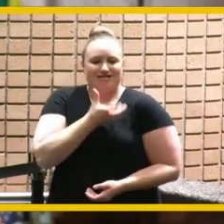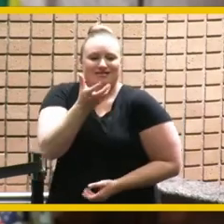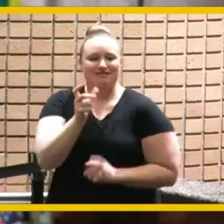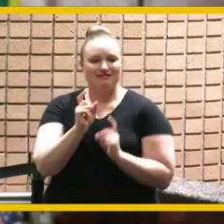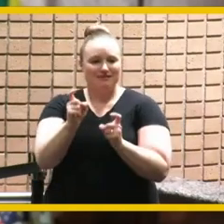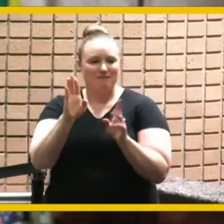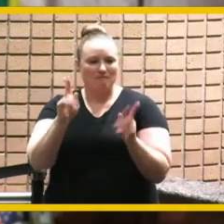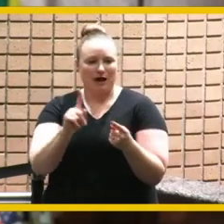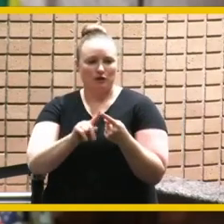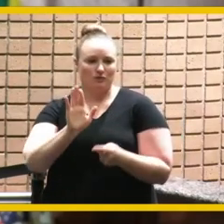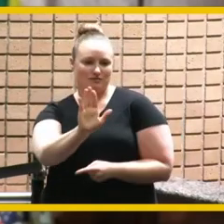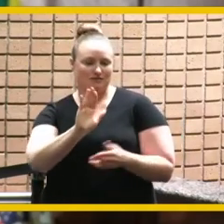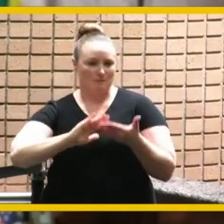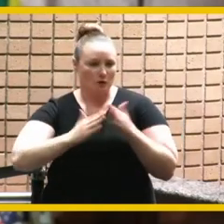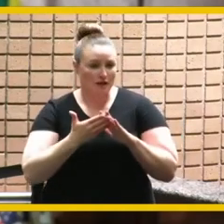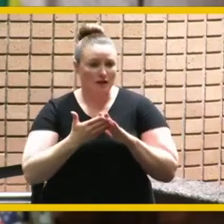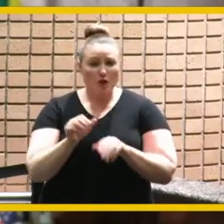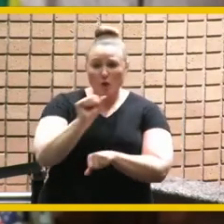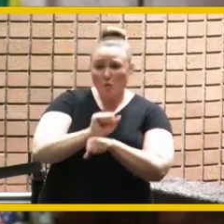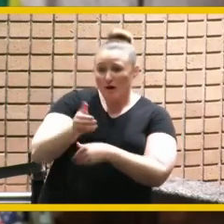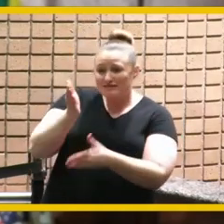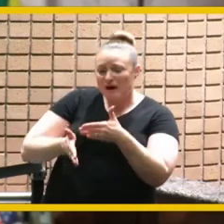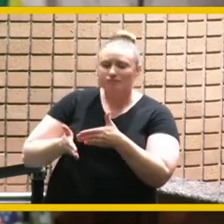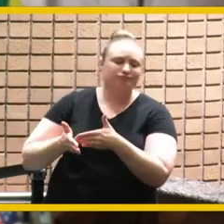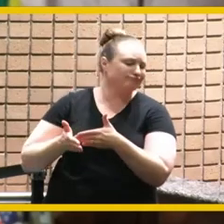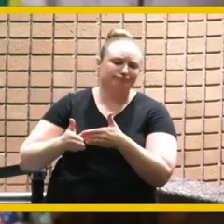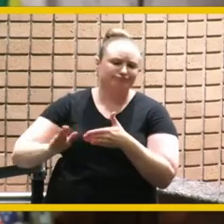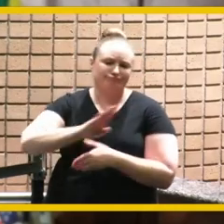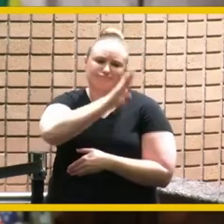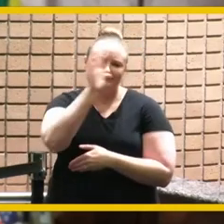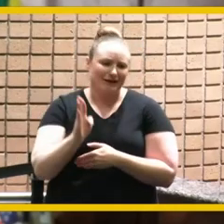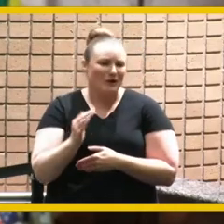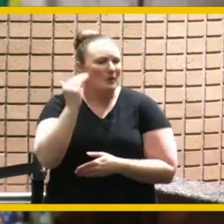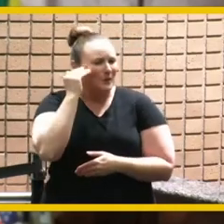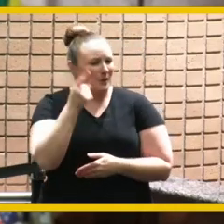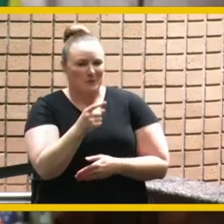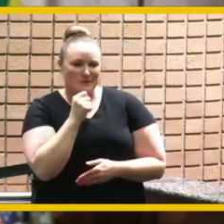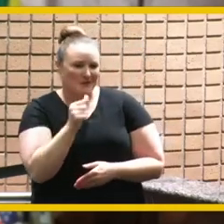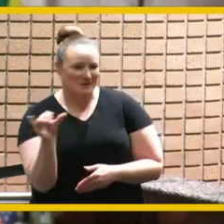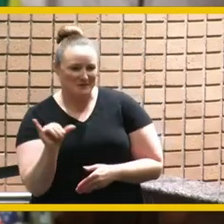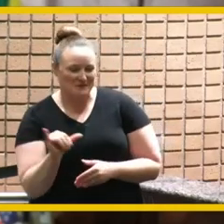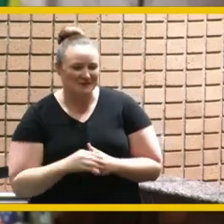the work never stops and we know rusty you won't either so my brother i wish you all